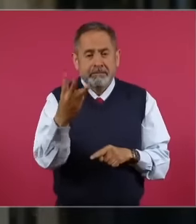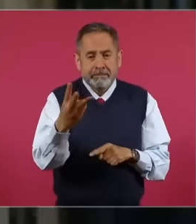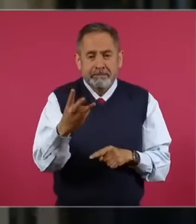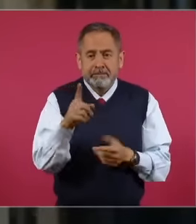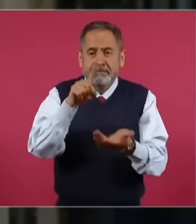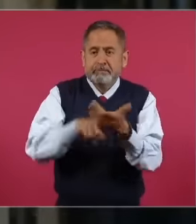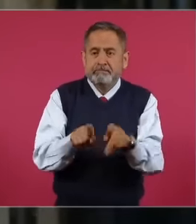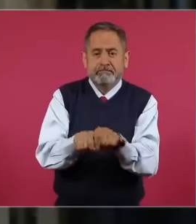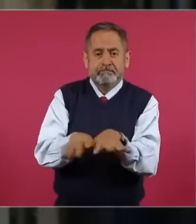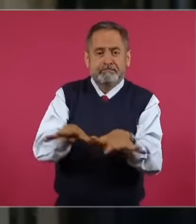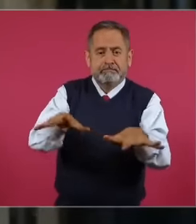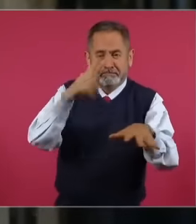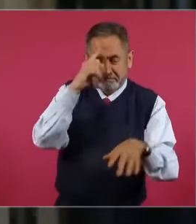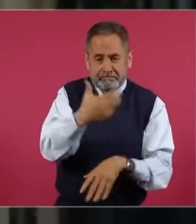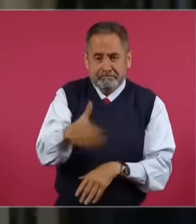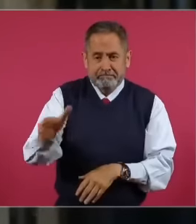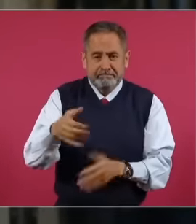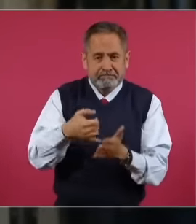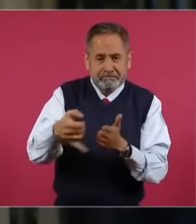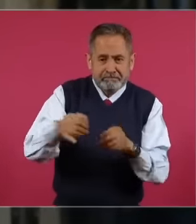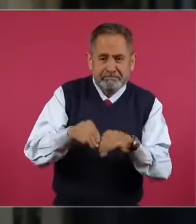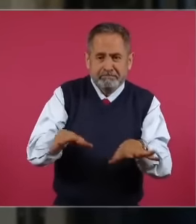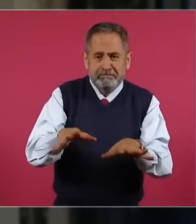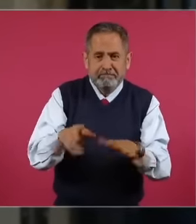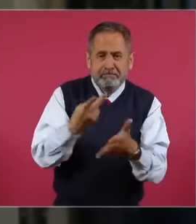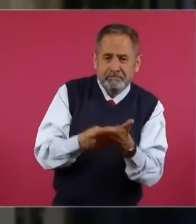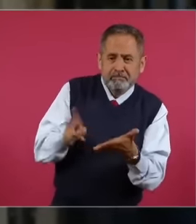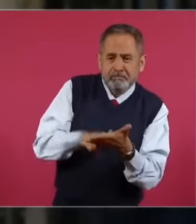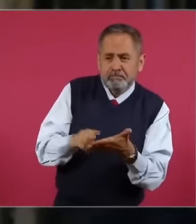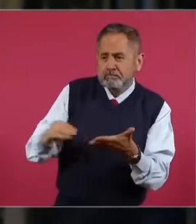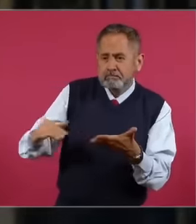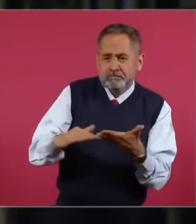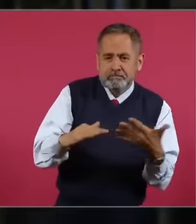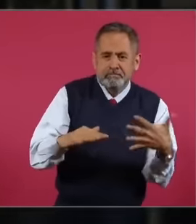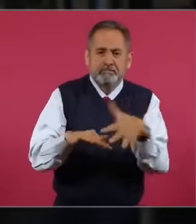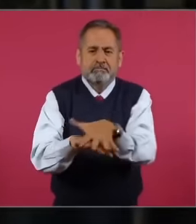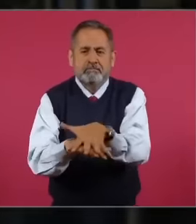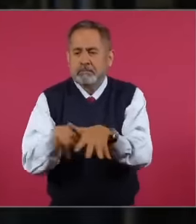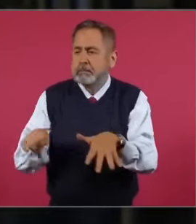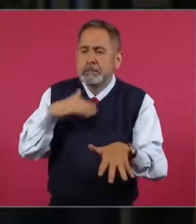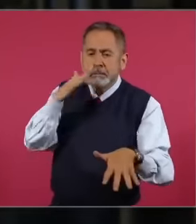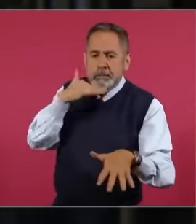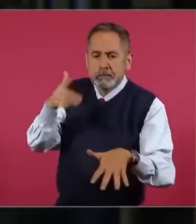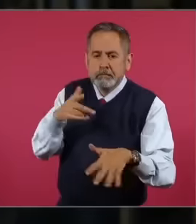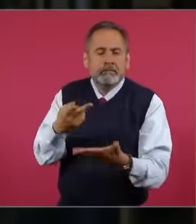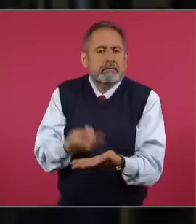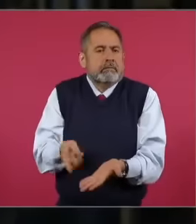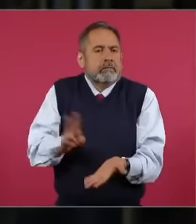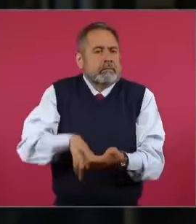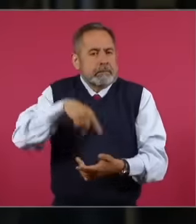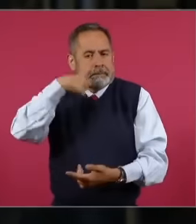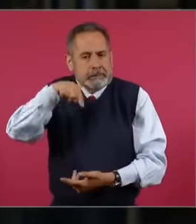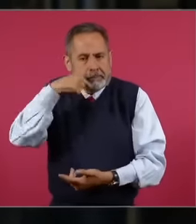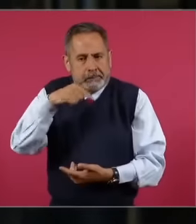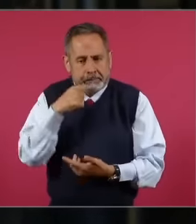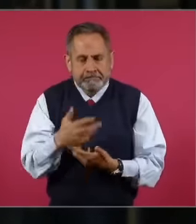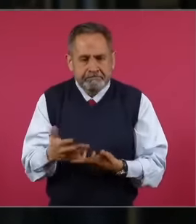in the region but is combined again with canals that have not been treated. So I don't know but the